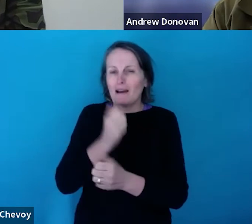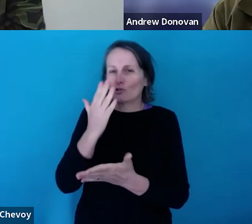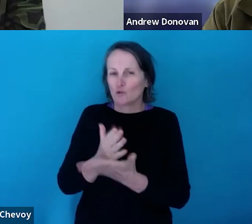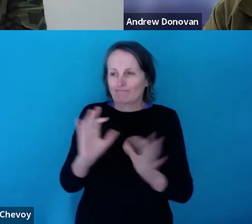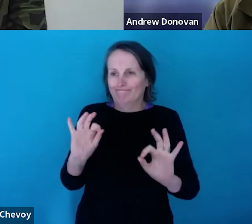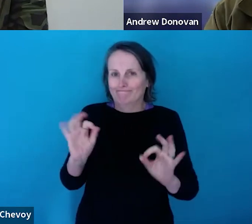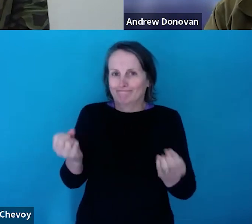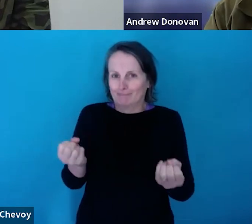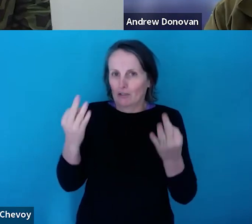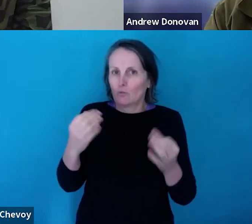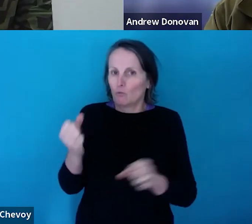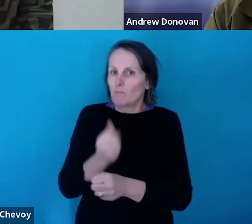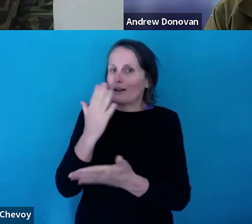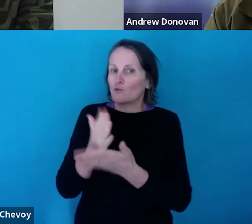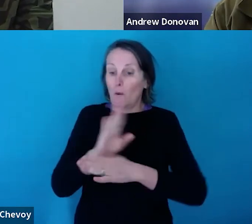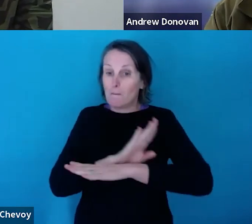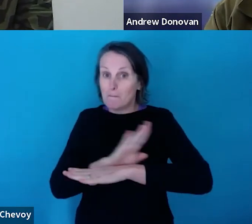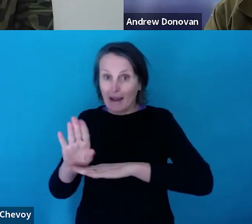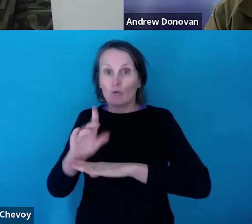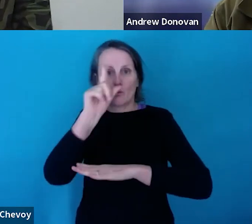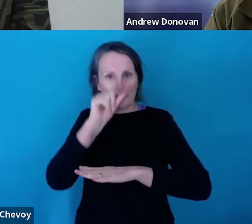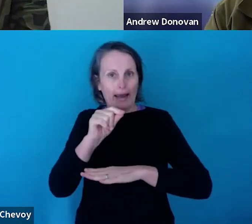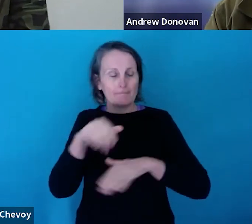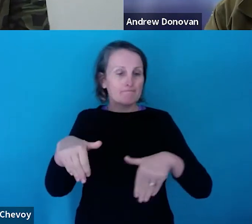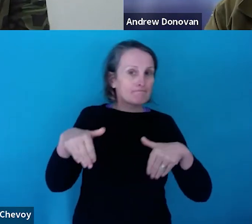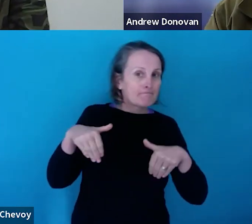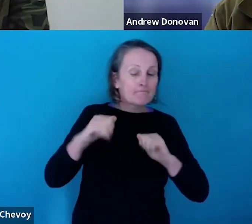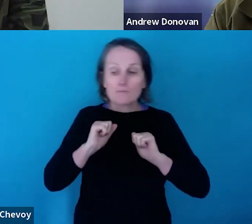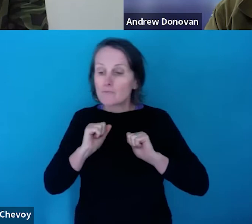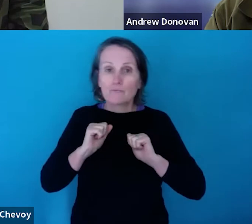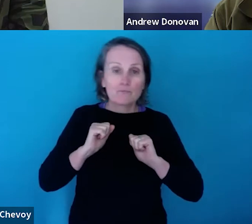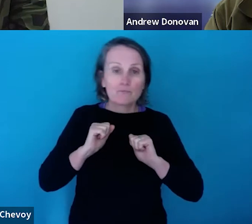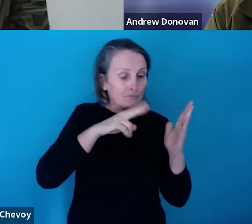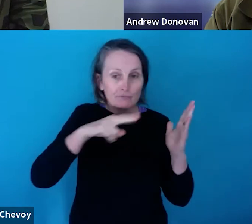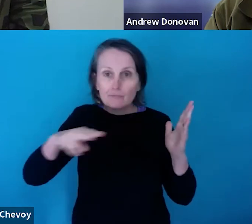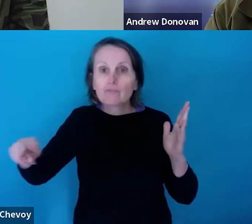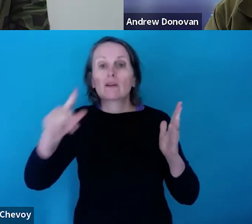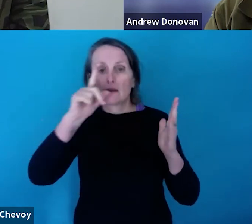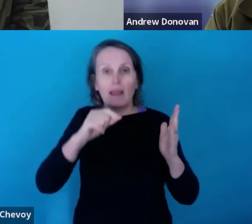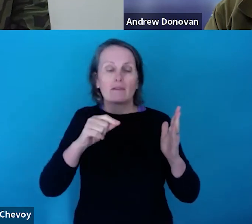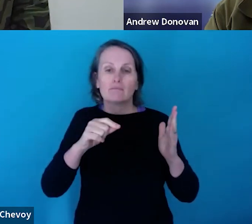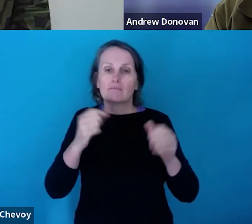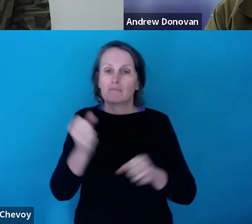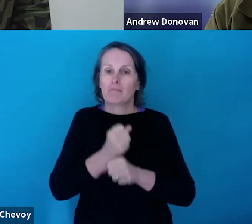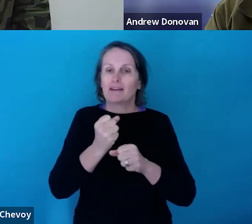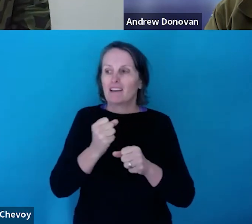together a panel who can be impartial, who don't have applications in themselves, et cetera.